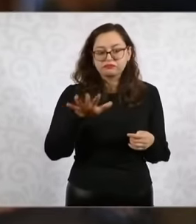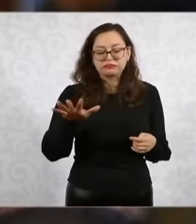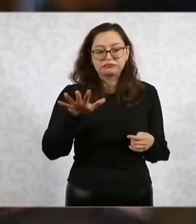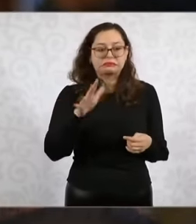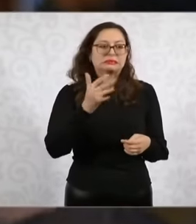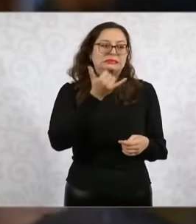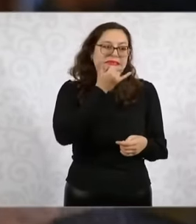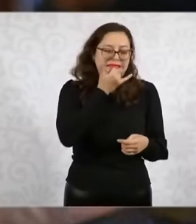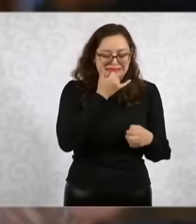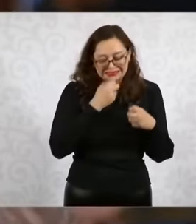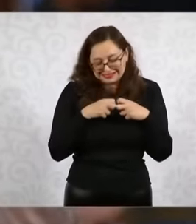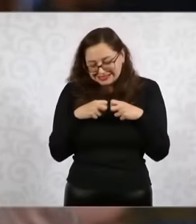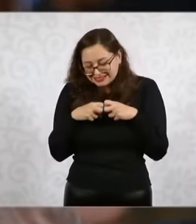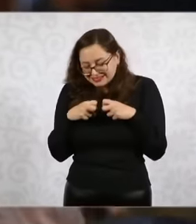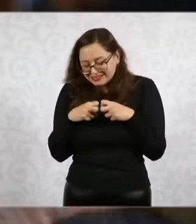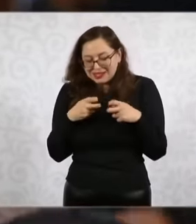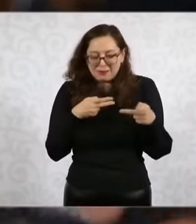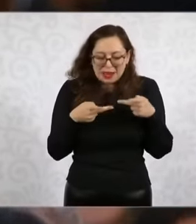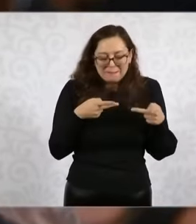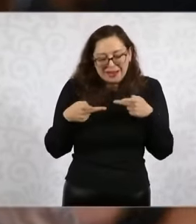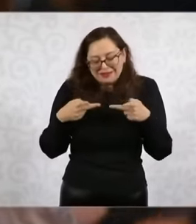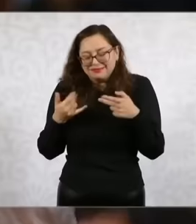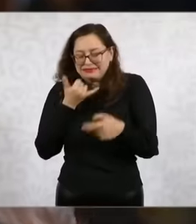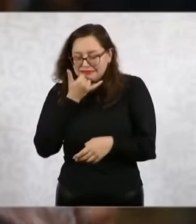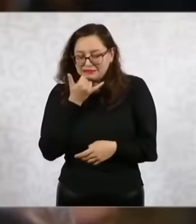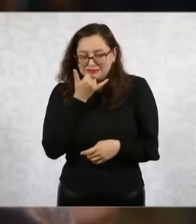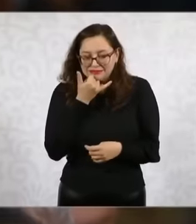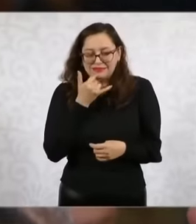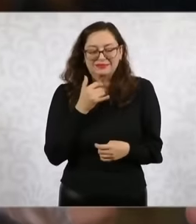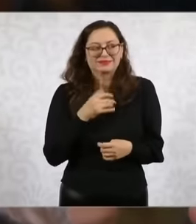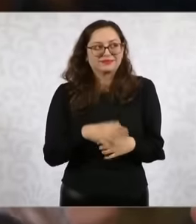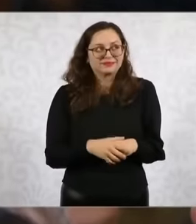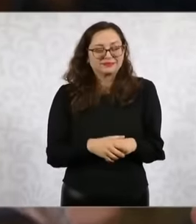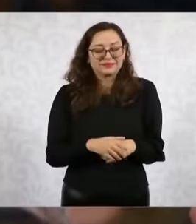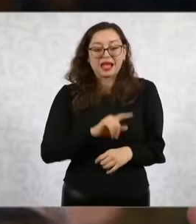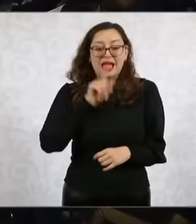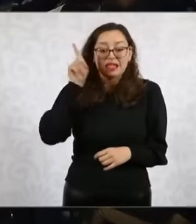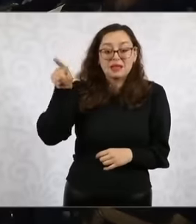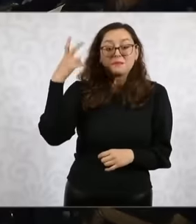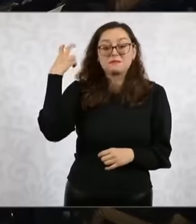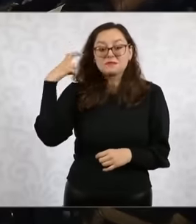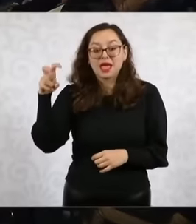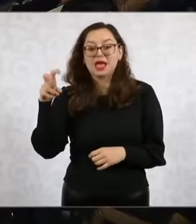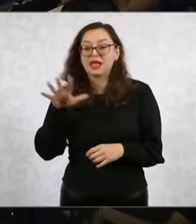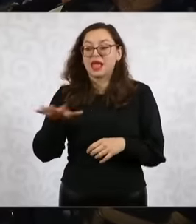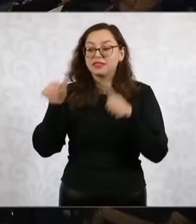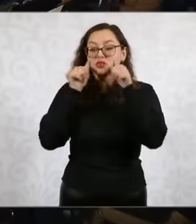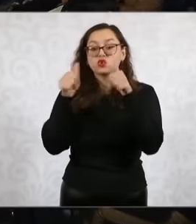I'm a little nervous and this to ask you who is going to accompany you on this tour of your cabinet, we are going